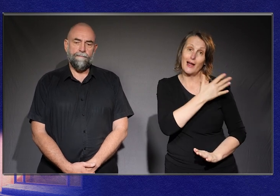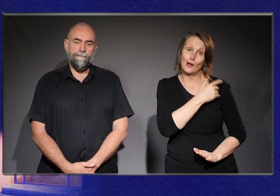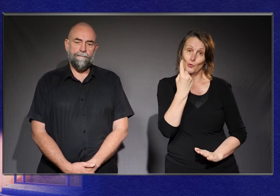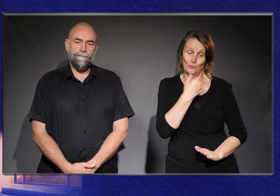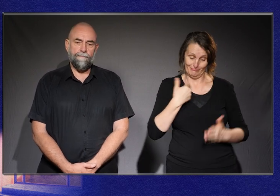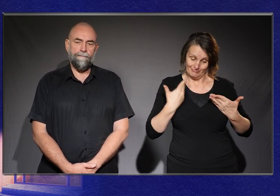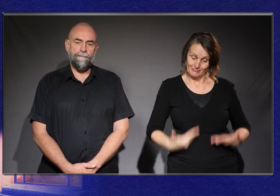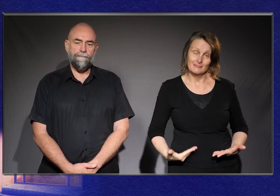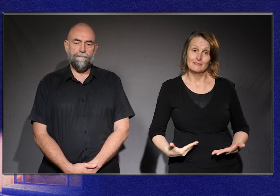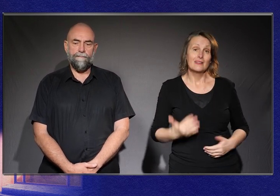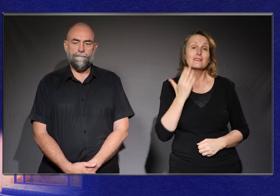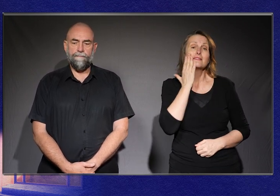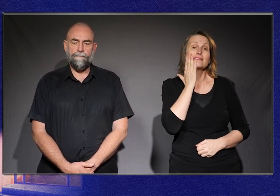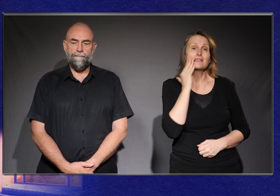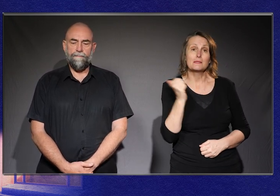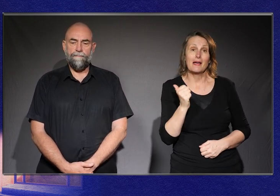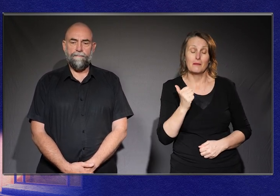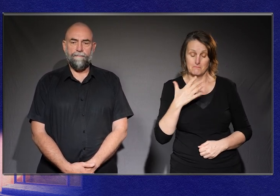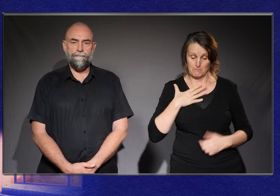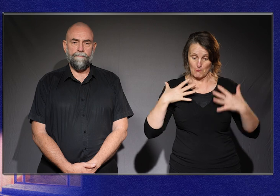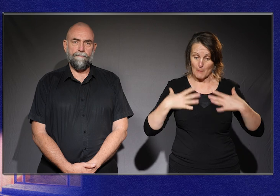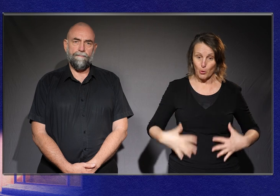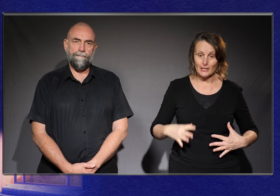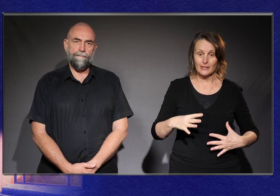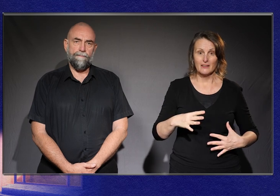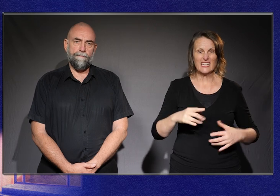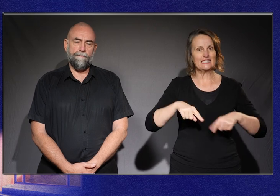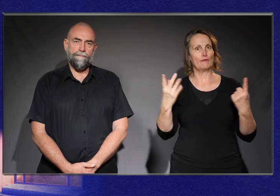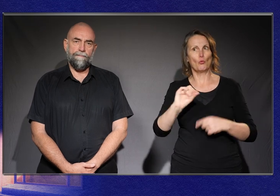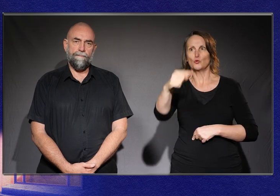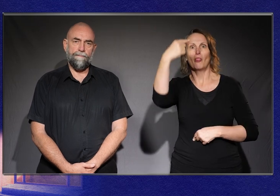Even if that includes a body that doesn't work the way that you think it should work.